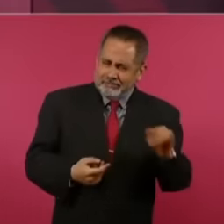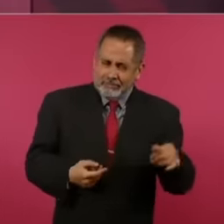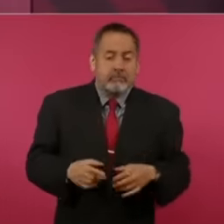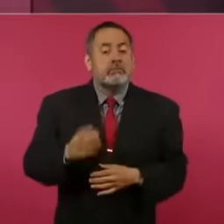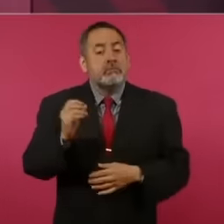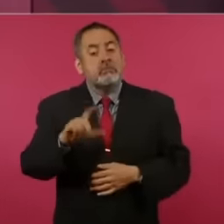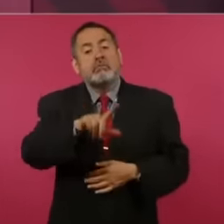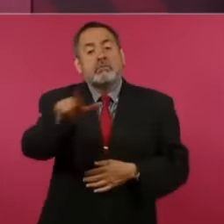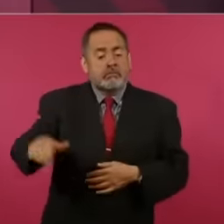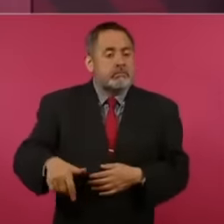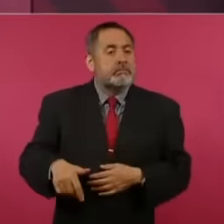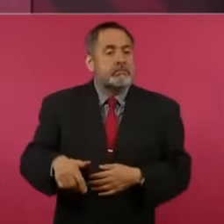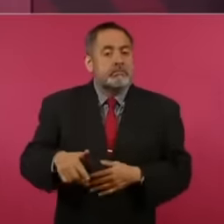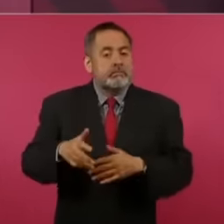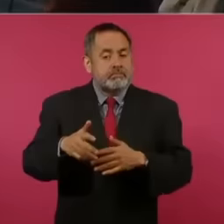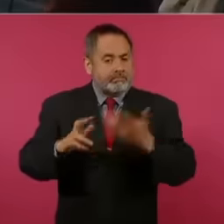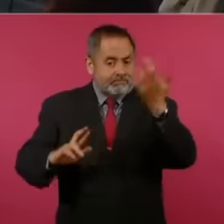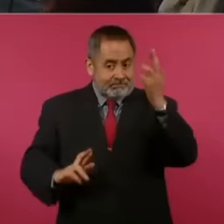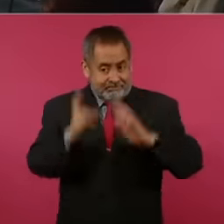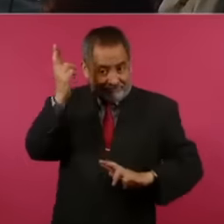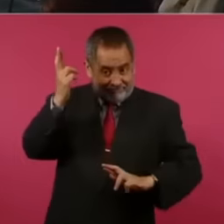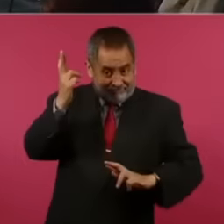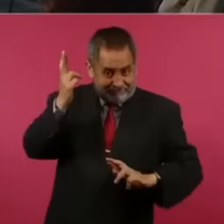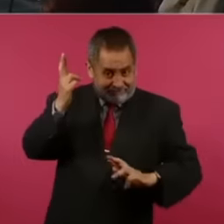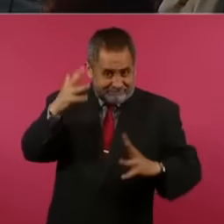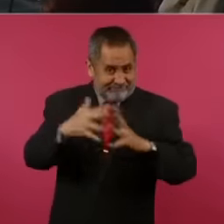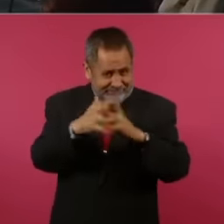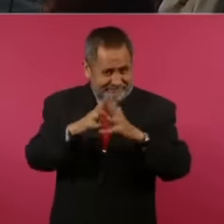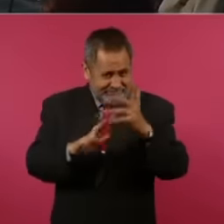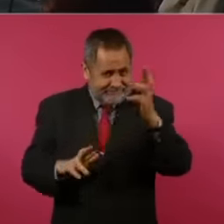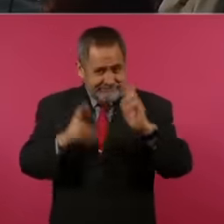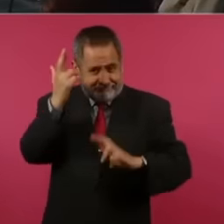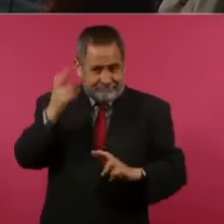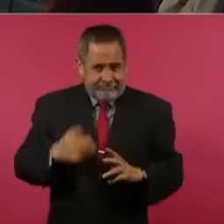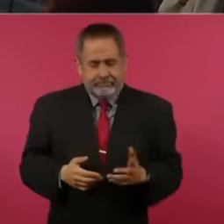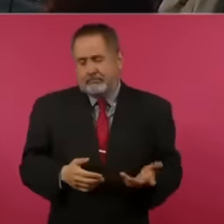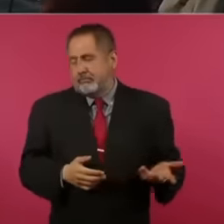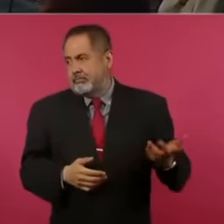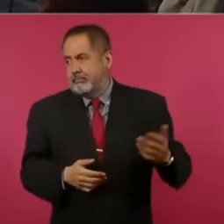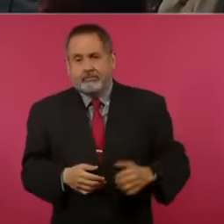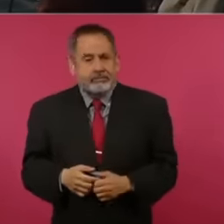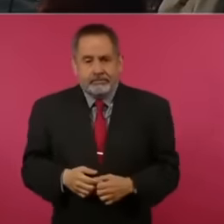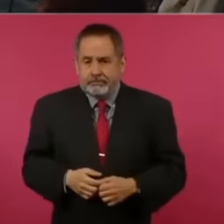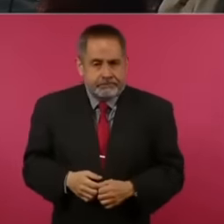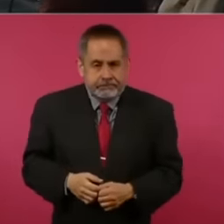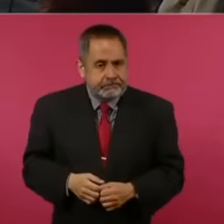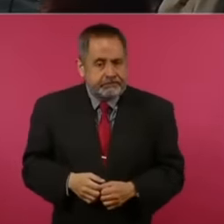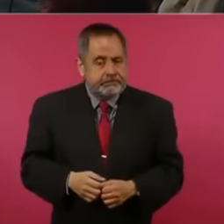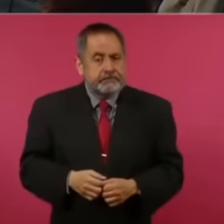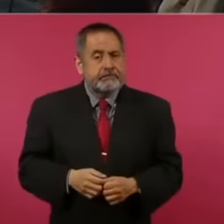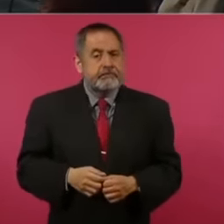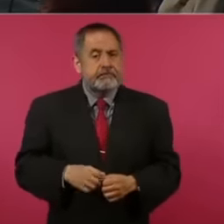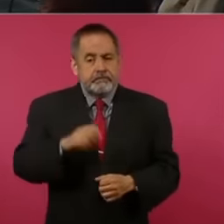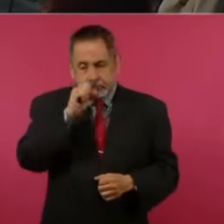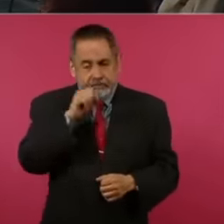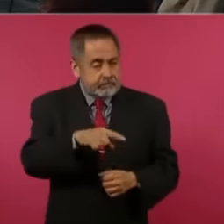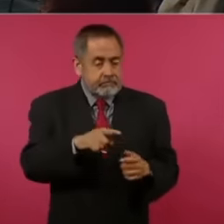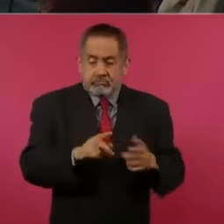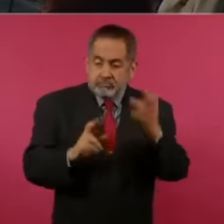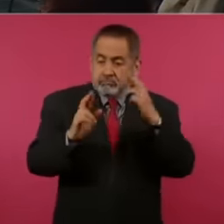martyrdom meant, the murder of the